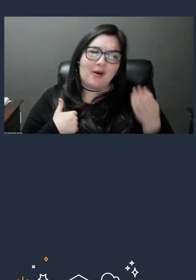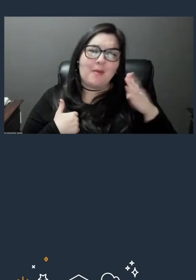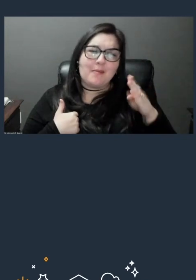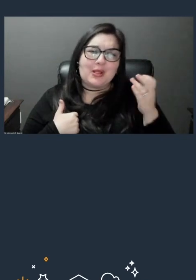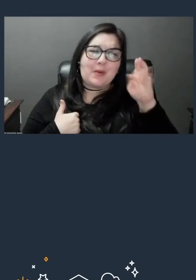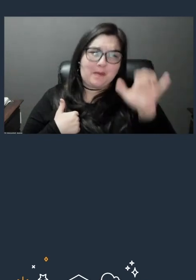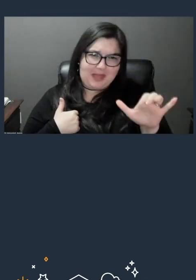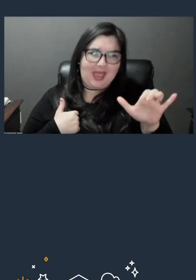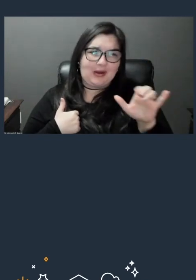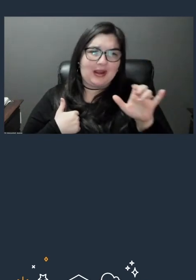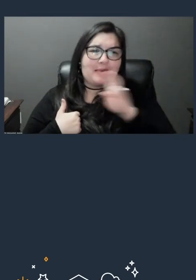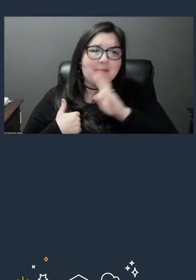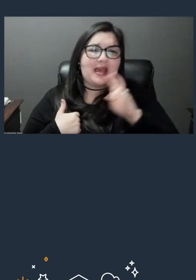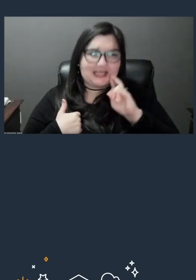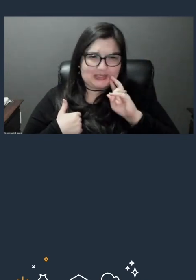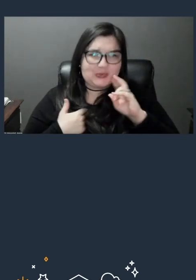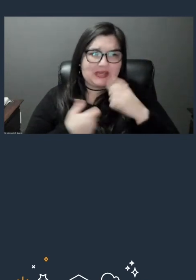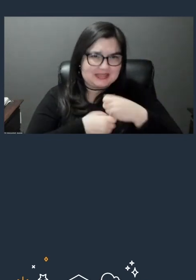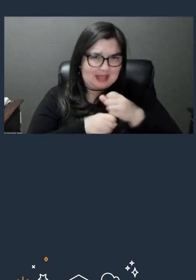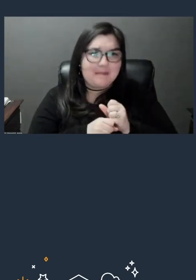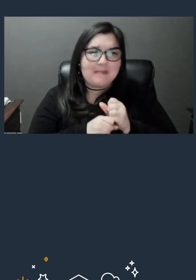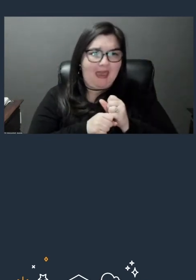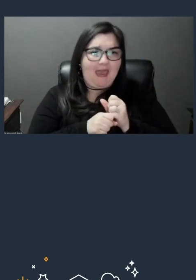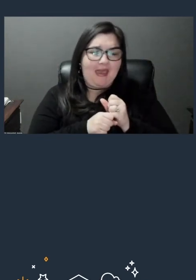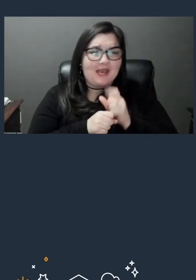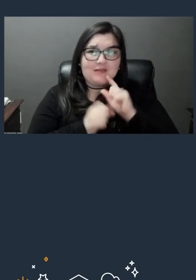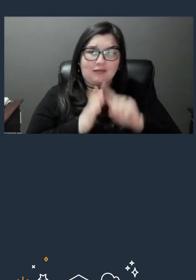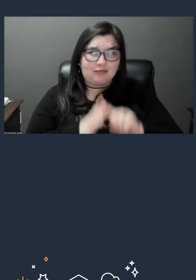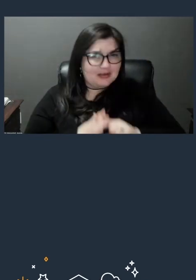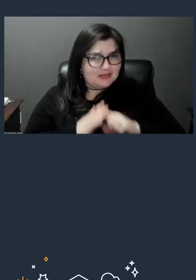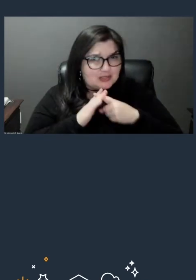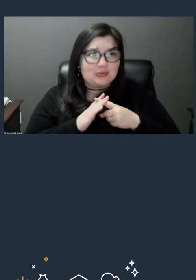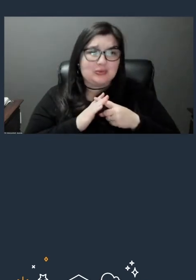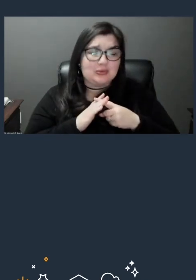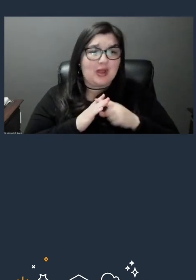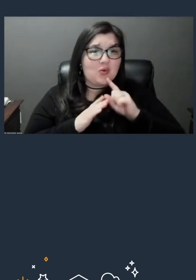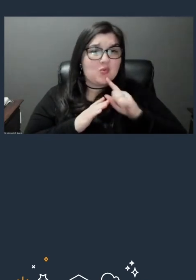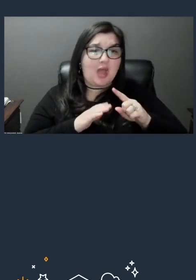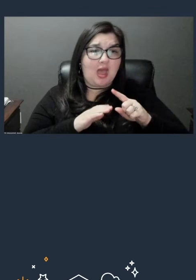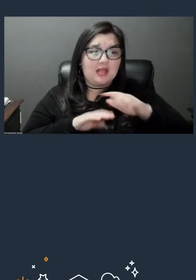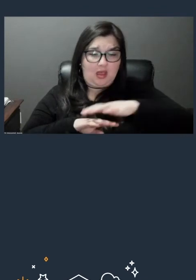It's to die for, they build it from scratch. they put a lattice bridge on it and my all time favorite.